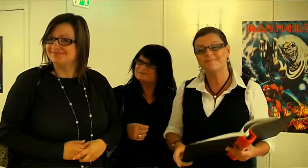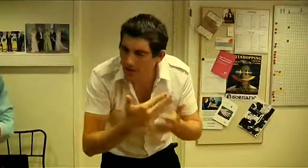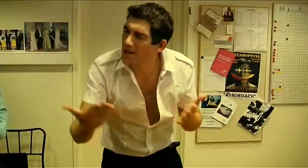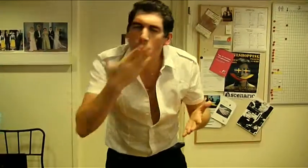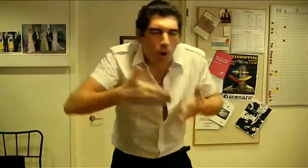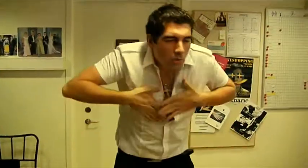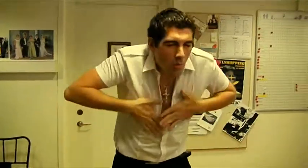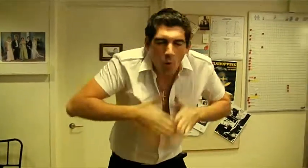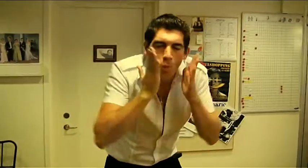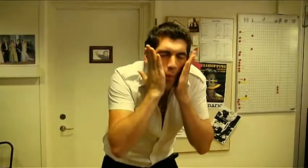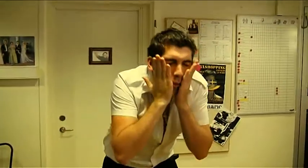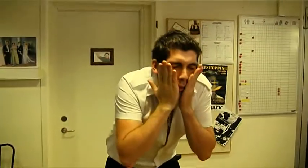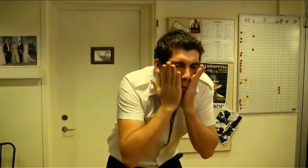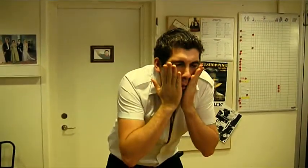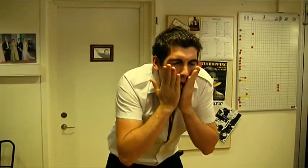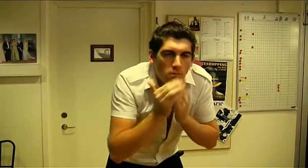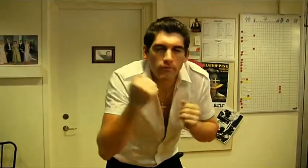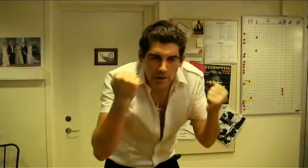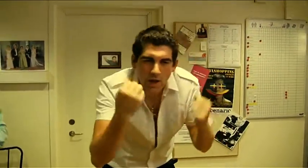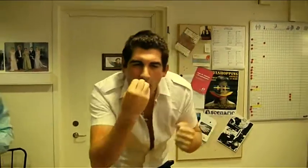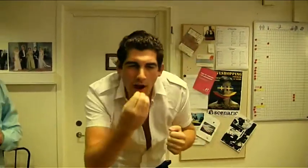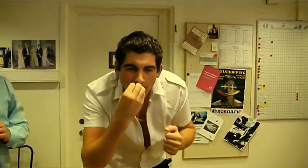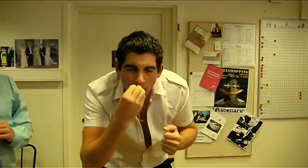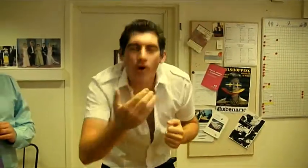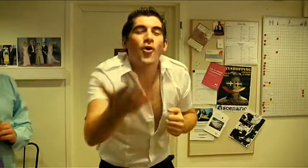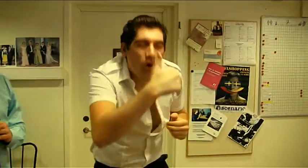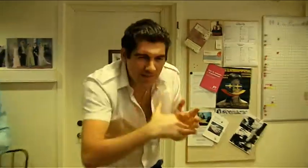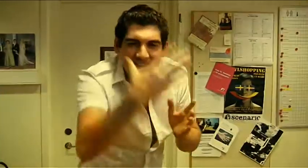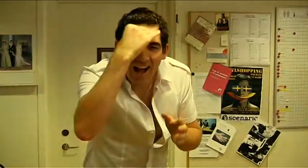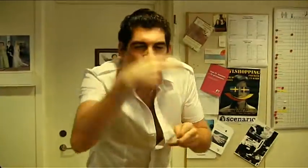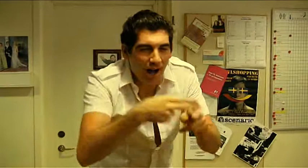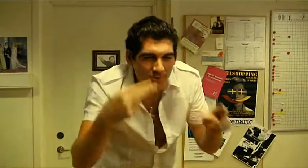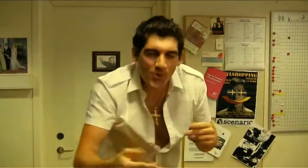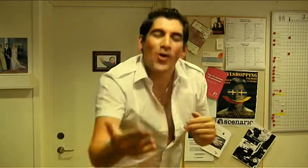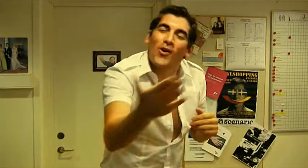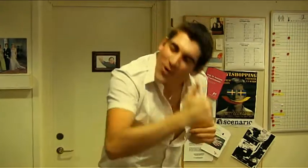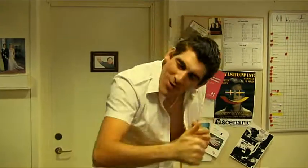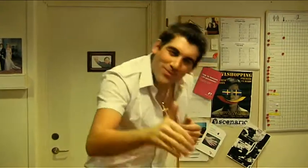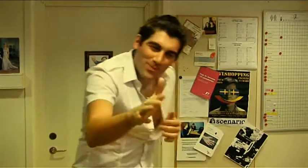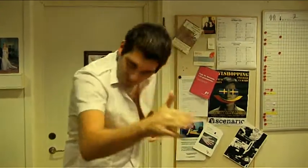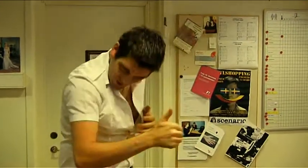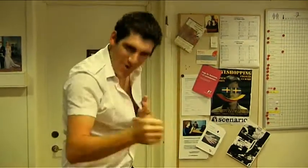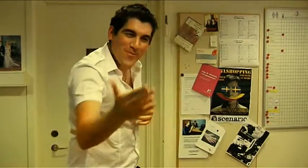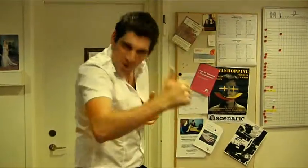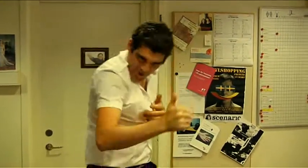It isn't good to be hungry, it's important to eat. Come to Salim's restaurant! Come, come!